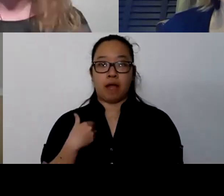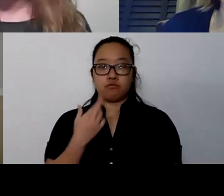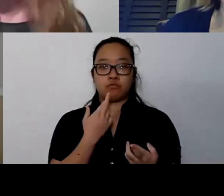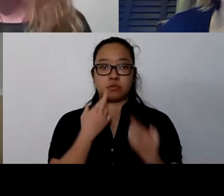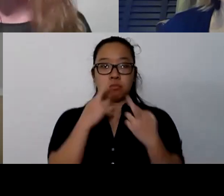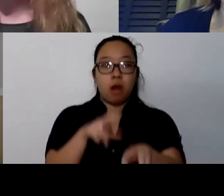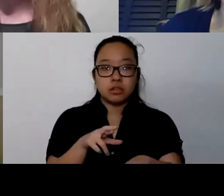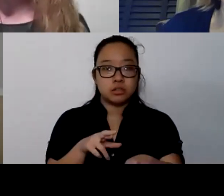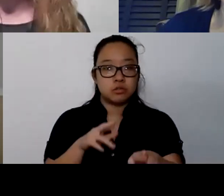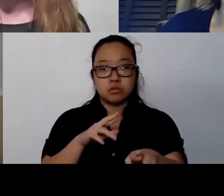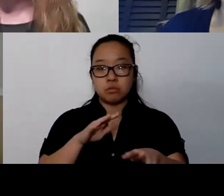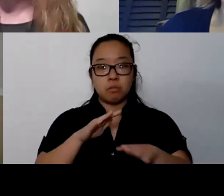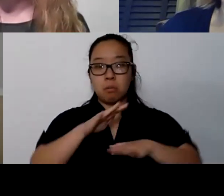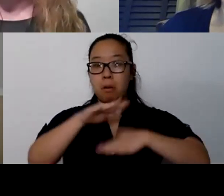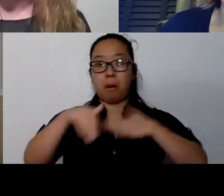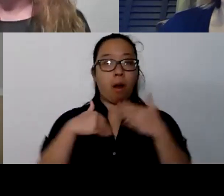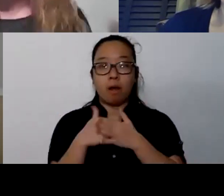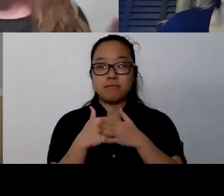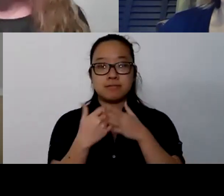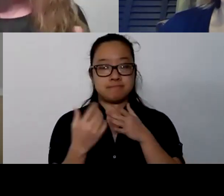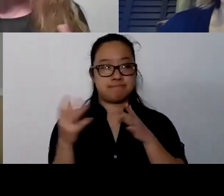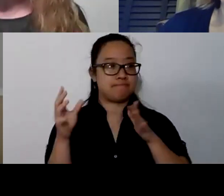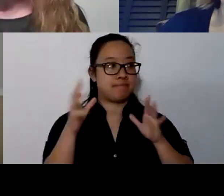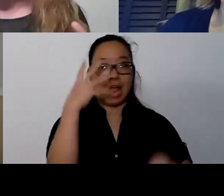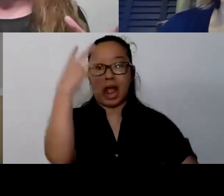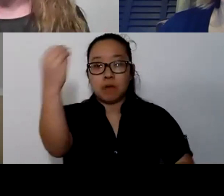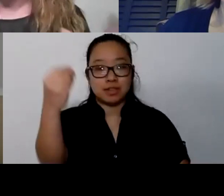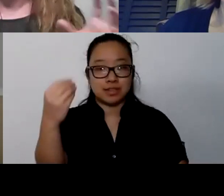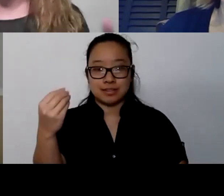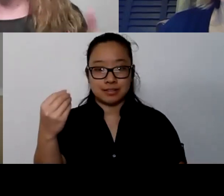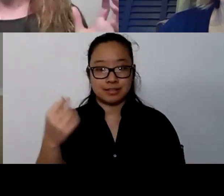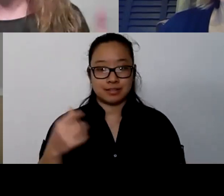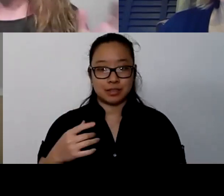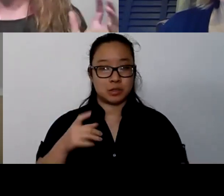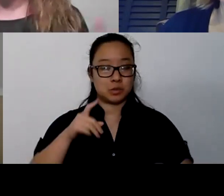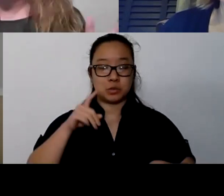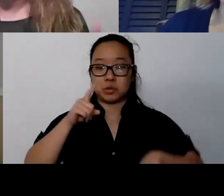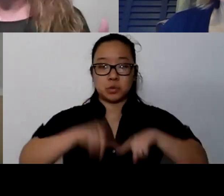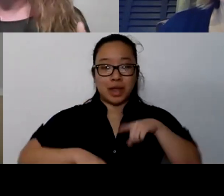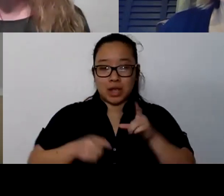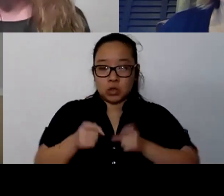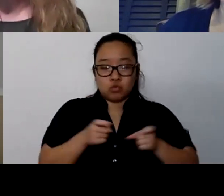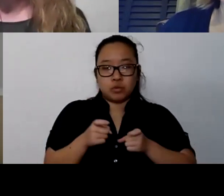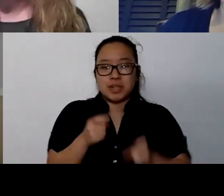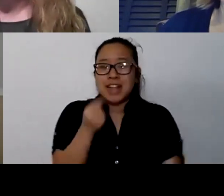that we don't have any control over really. There's a little bit that we can do, but not a lot.